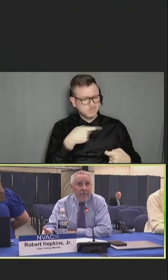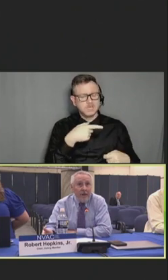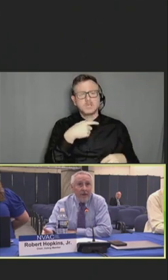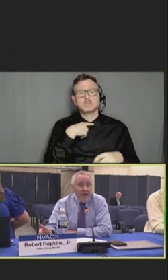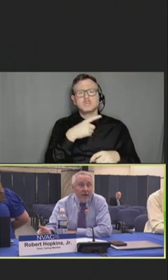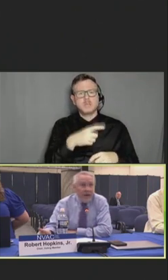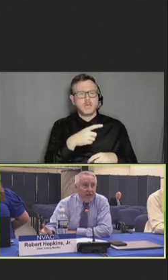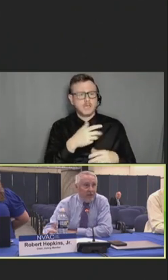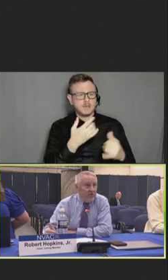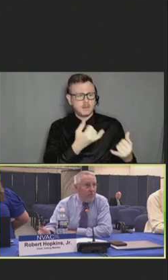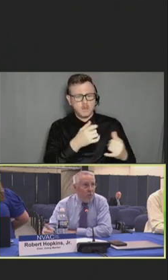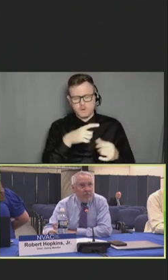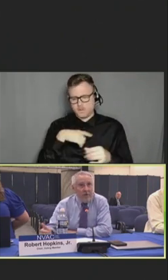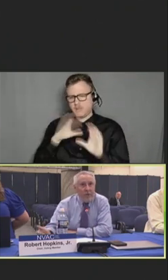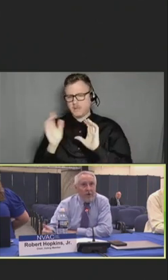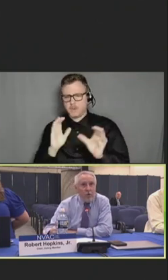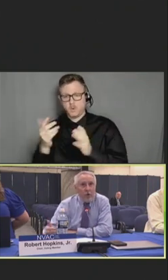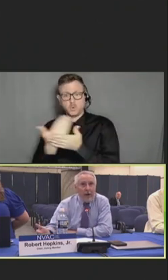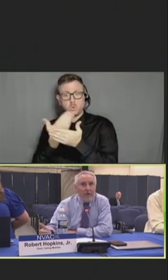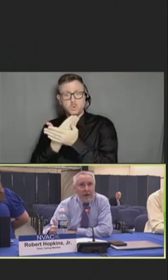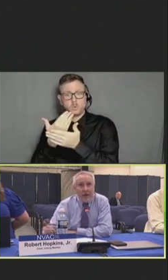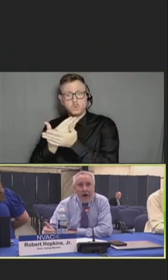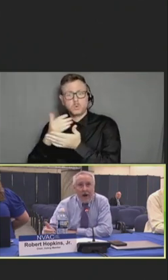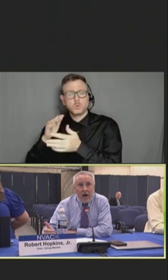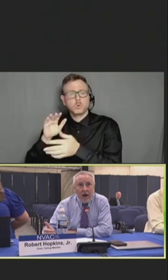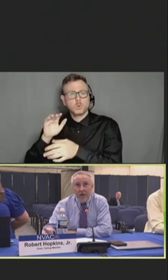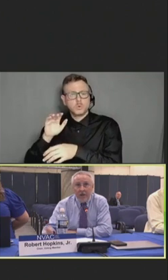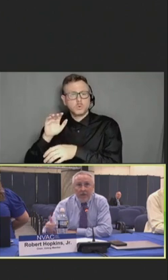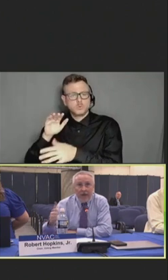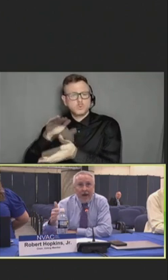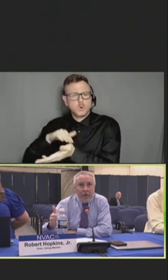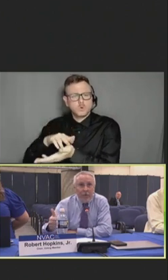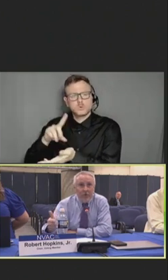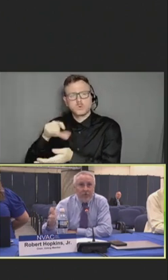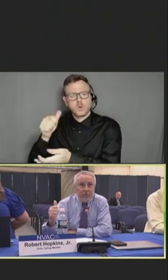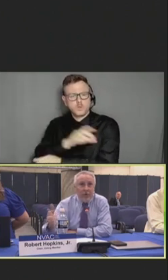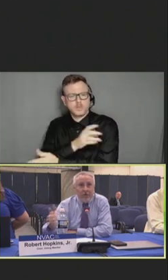And I think it's important that we create that commonality of language as well as a